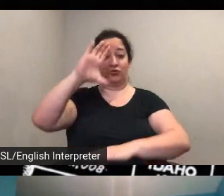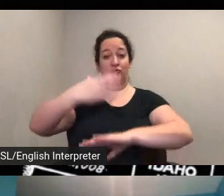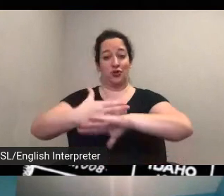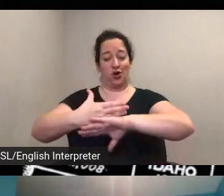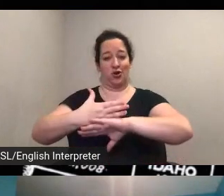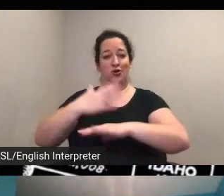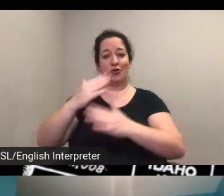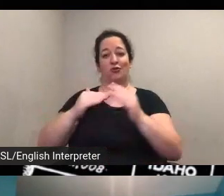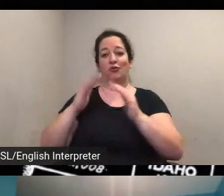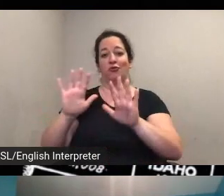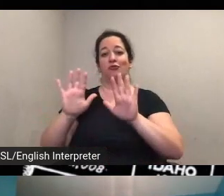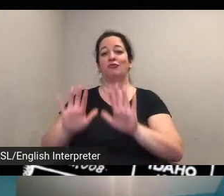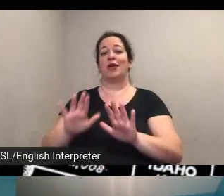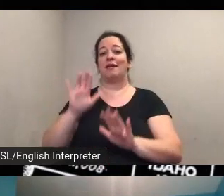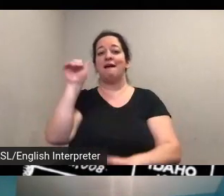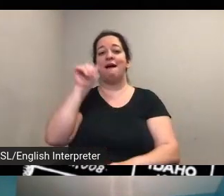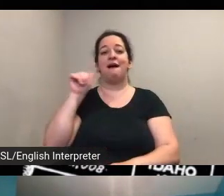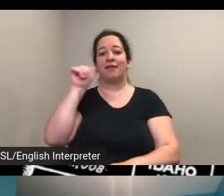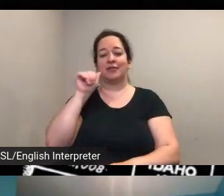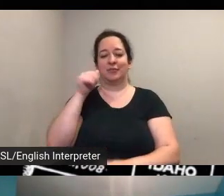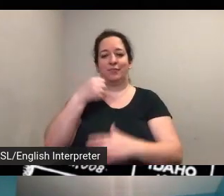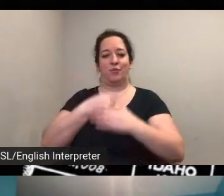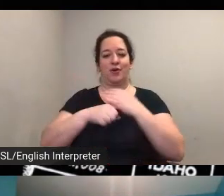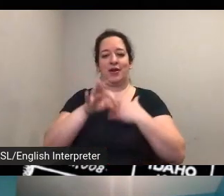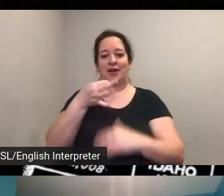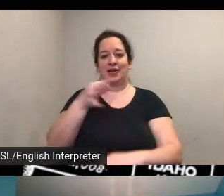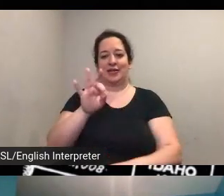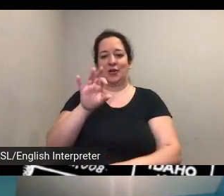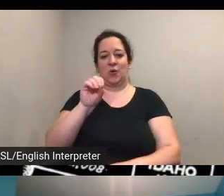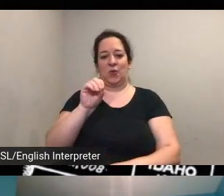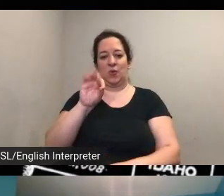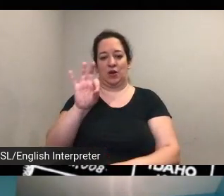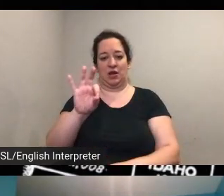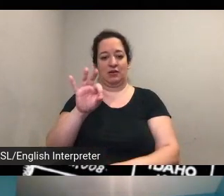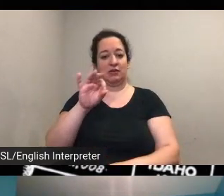born in 1909 described how mamie did not discuss her vote with anyone